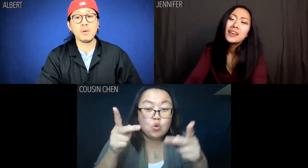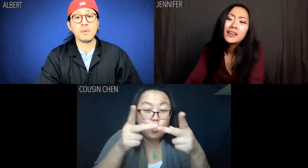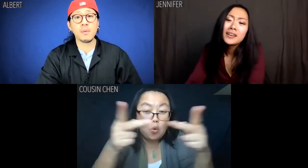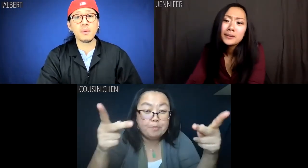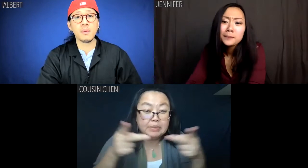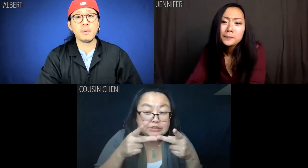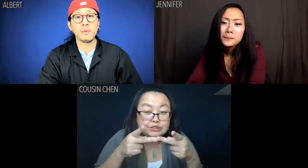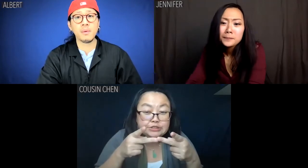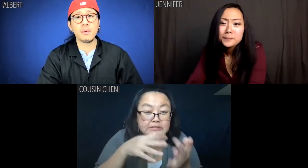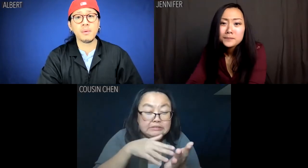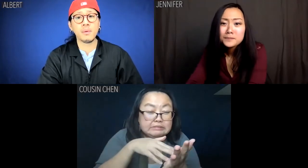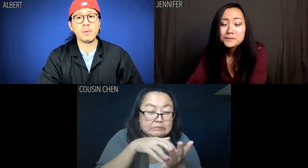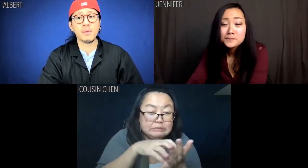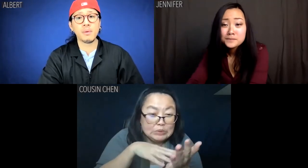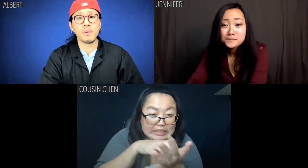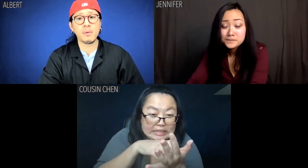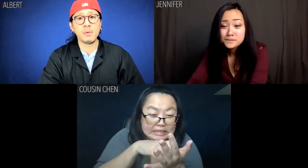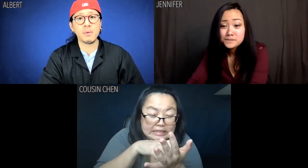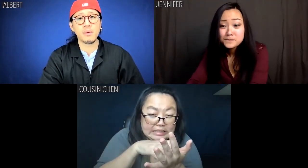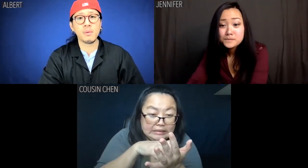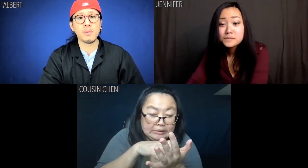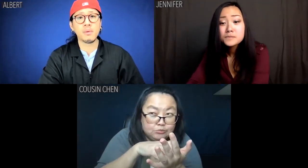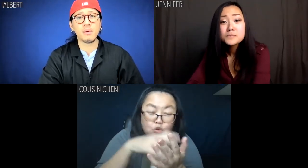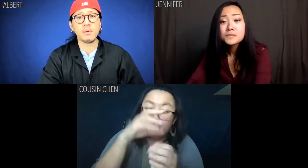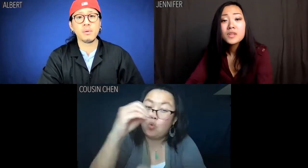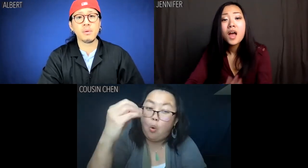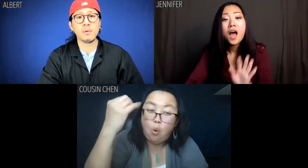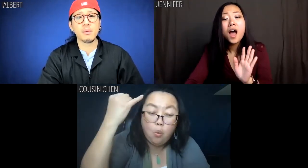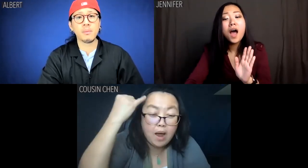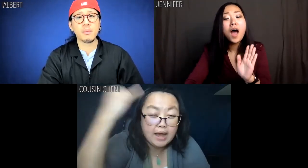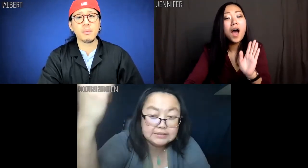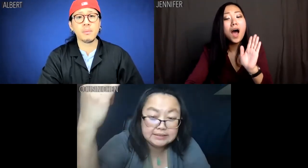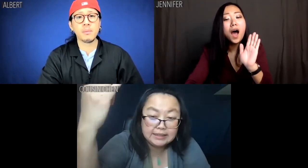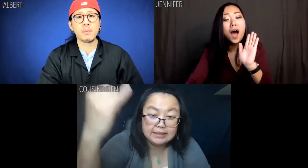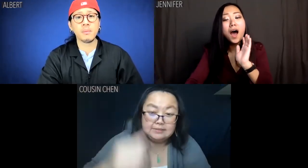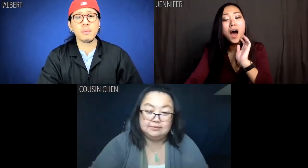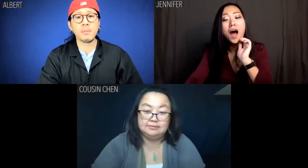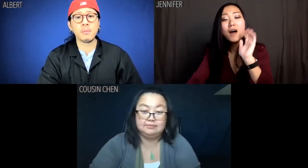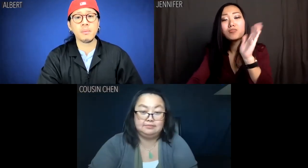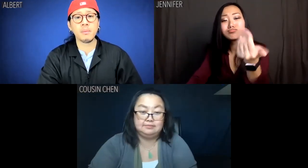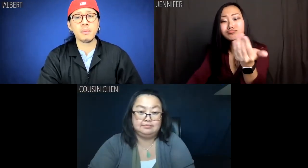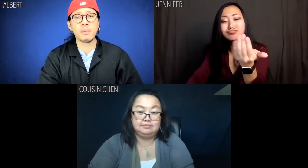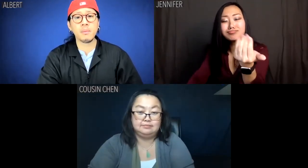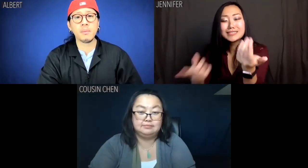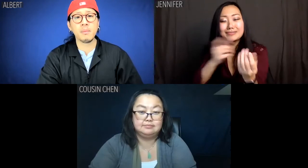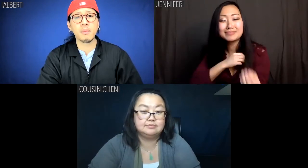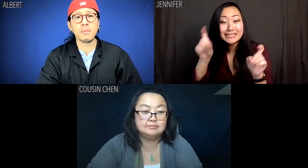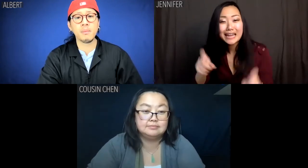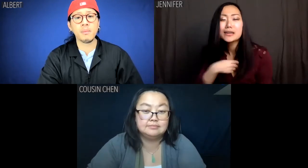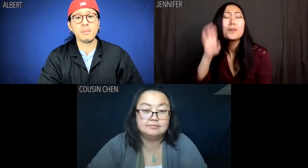that your position is more fragile than you could possibly know. Jennifer: Give me the test.